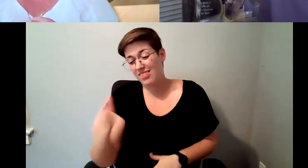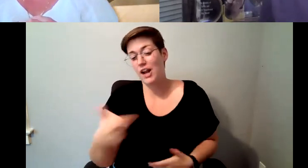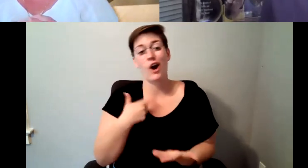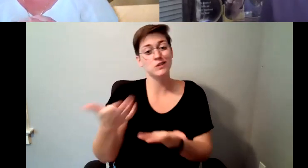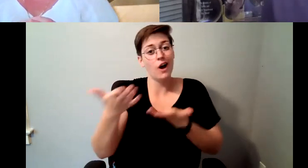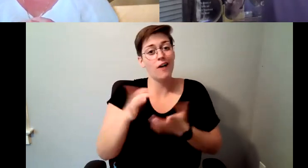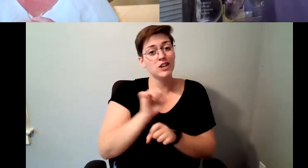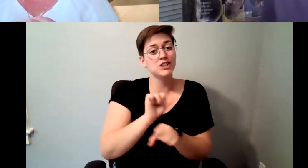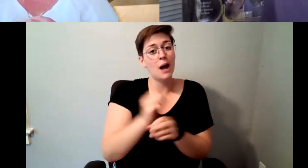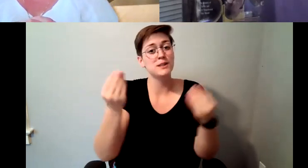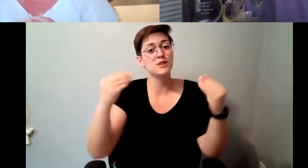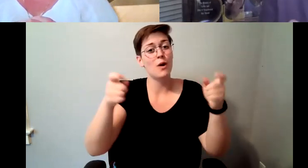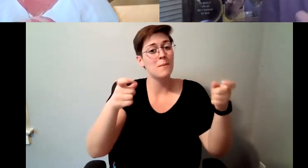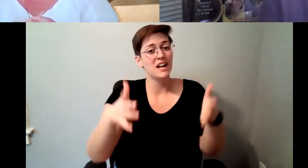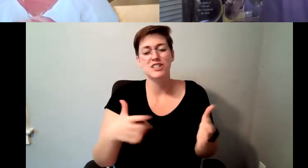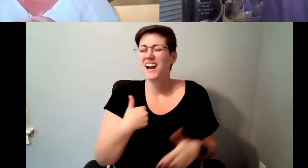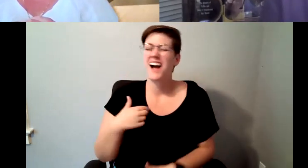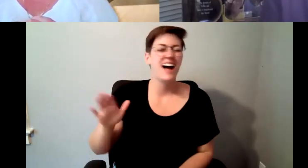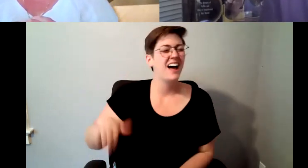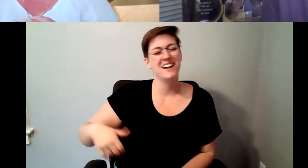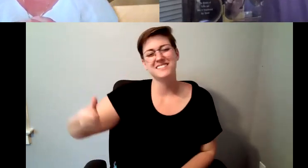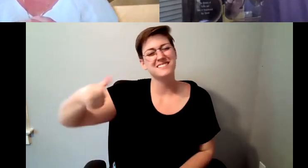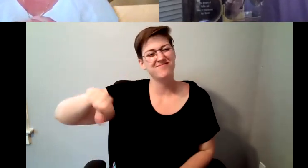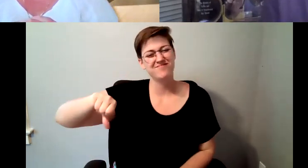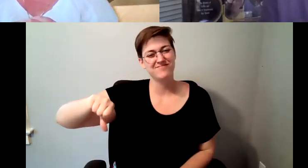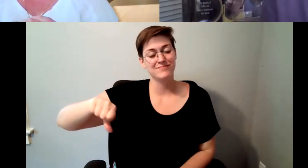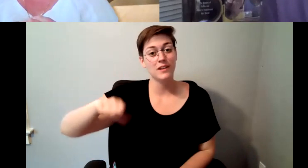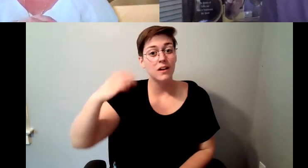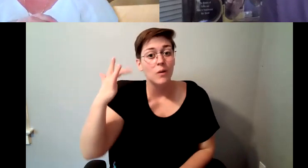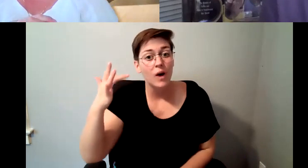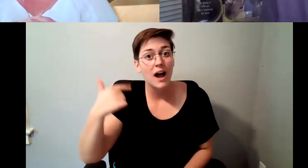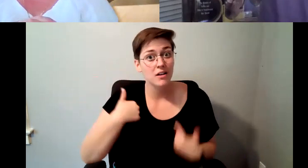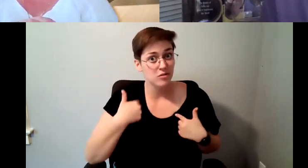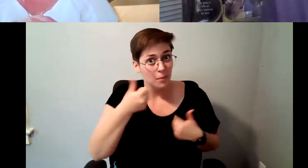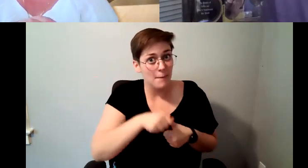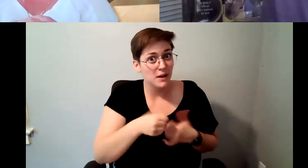I wasn't interested because remember that I'm still working as a freelance photographer I'm booking a lot of jobs.